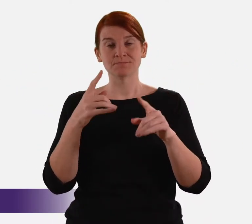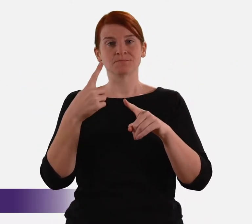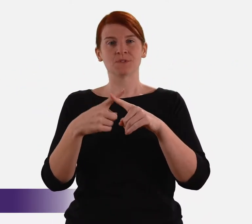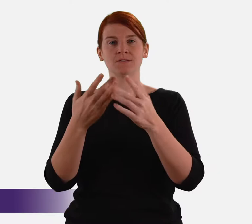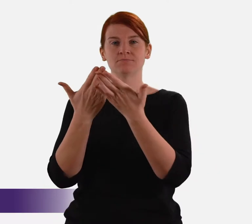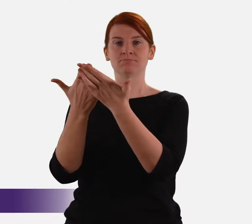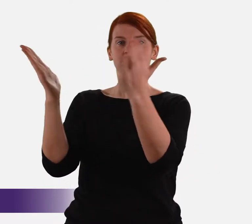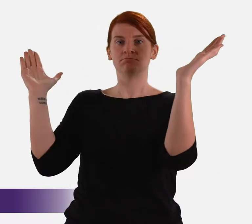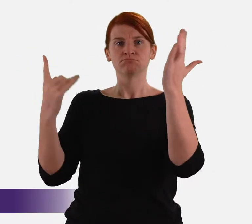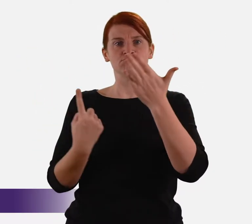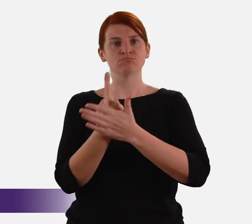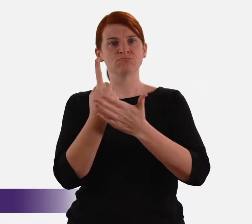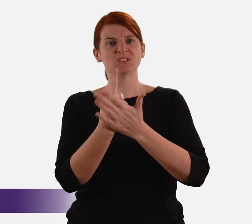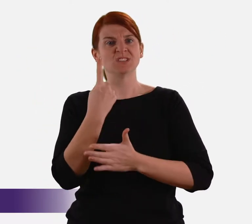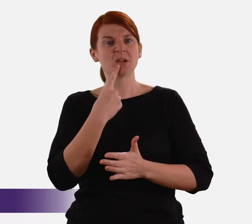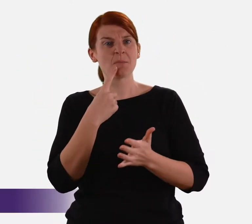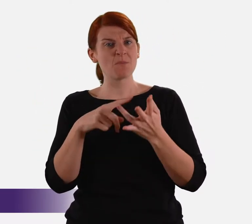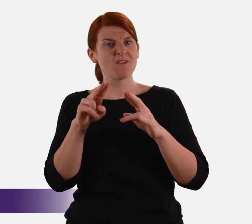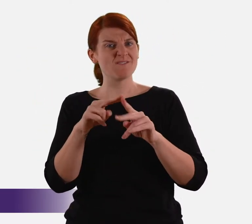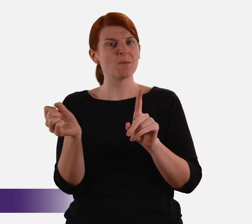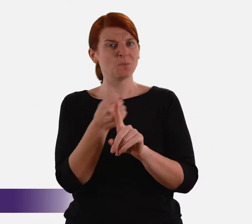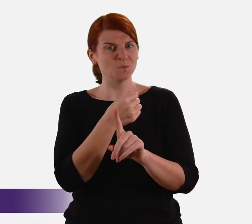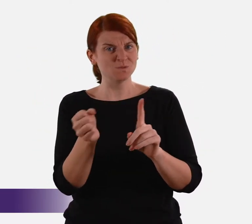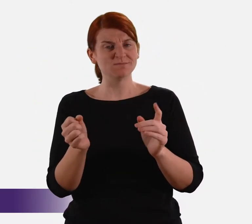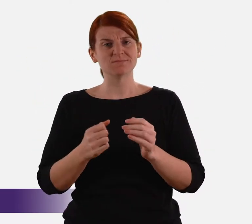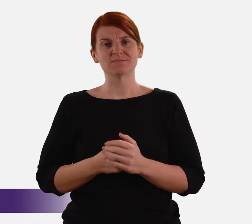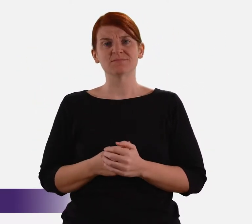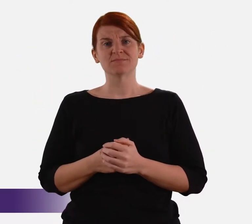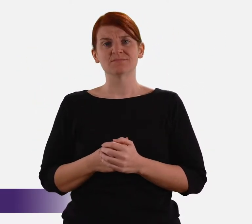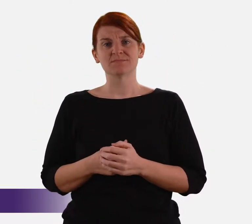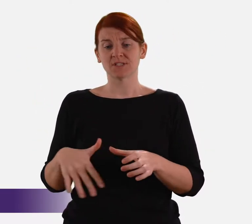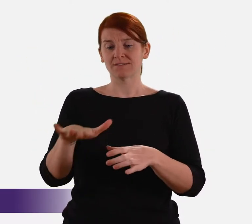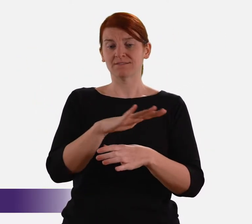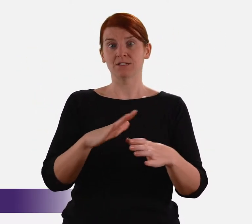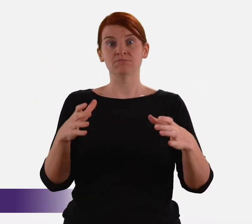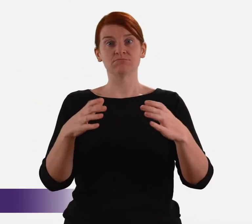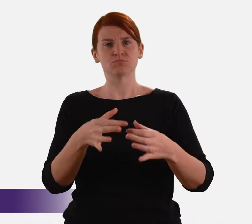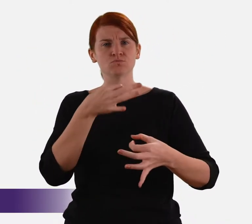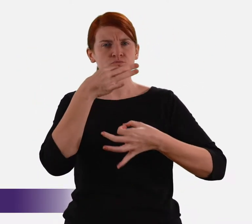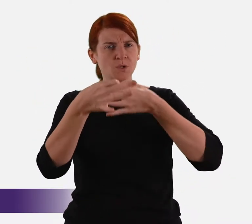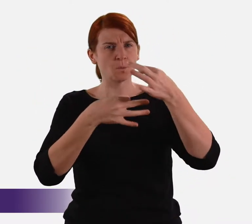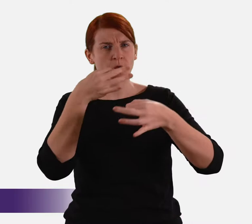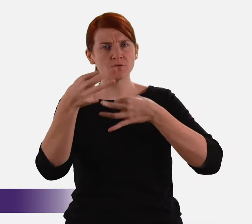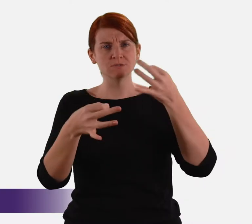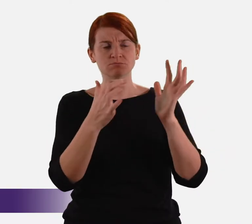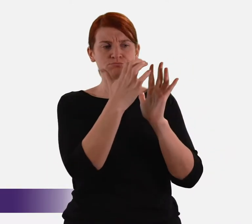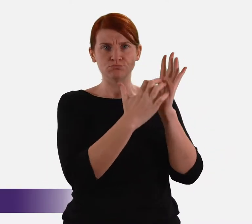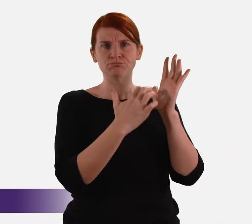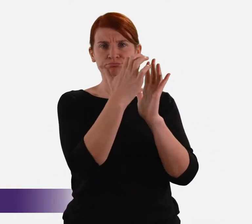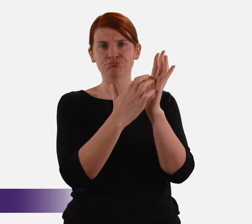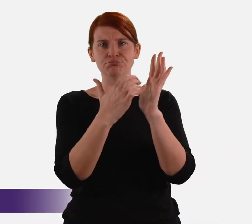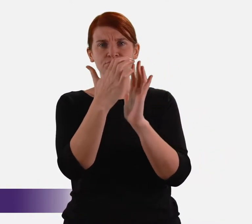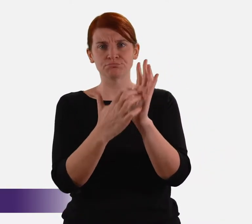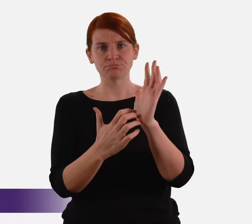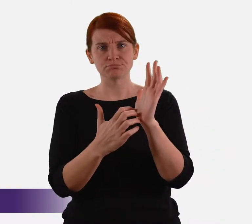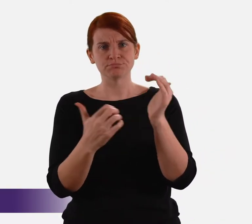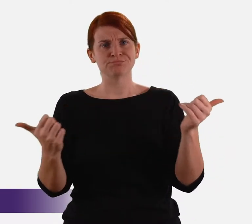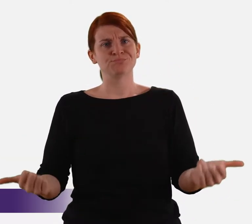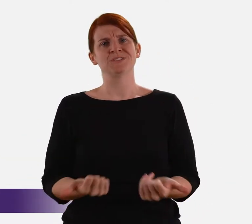and in other ways abuses of all kinds in a wide variety of settings. Since the potential field for inquiry and report is so vast